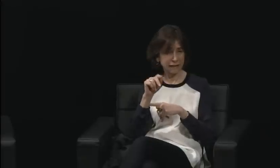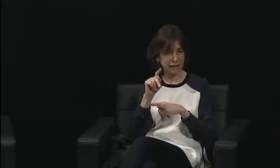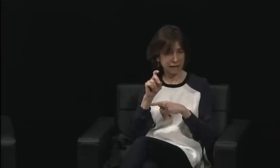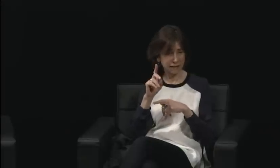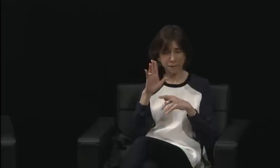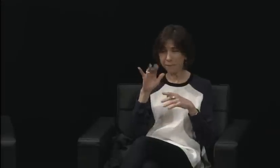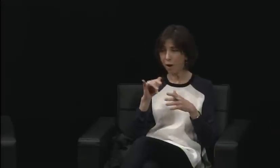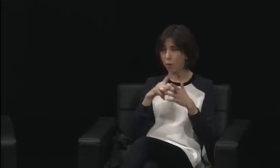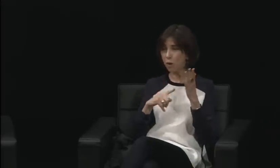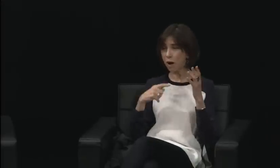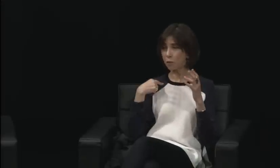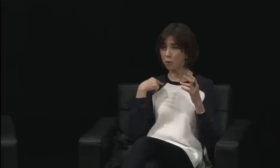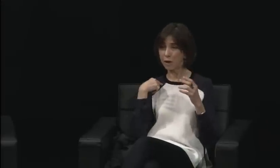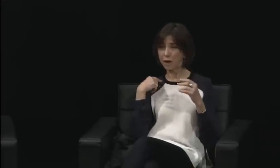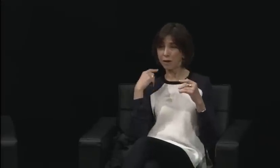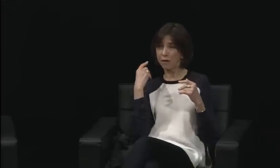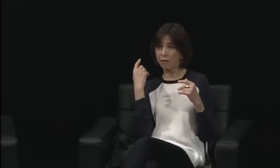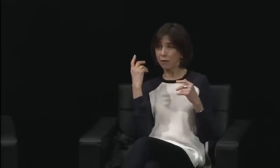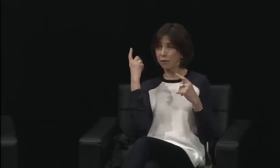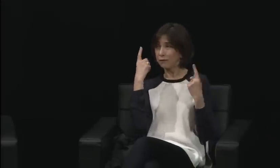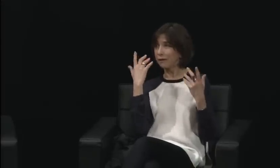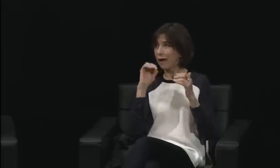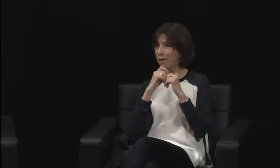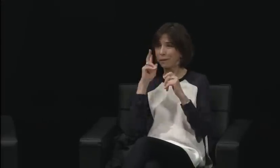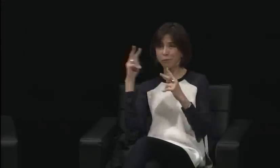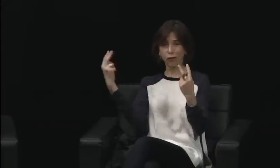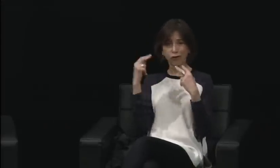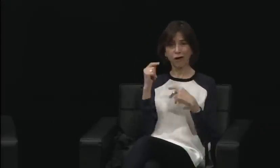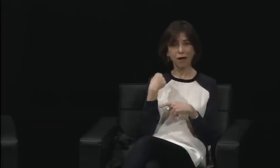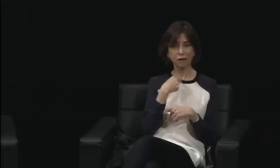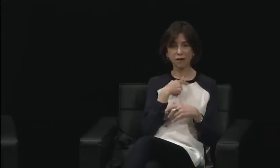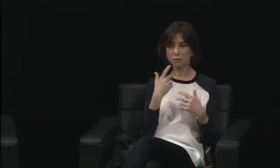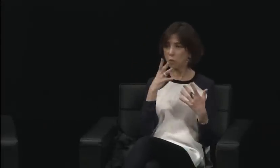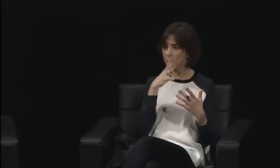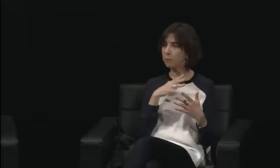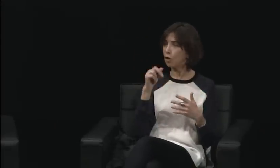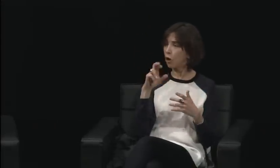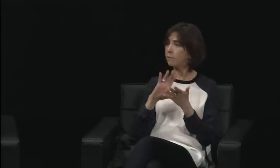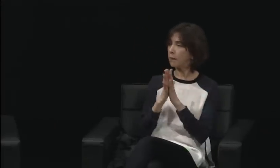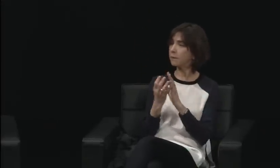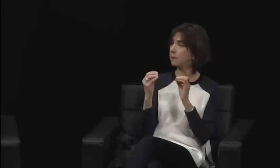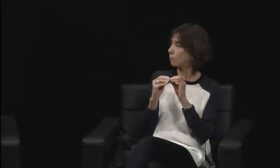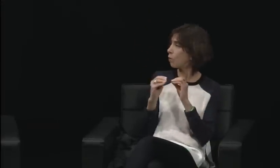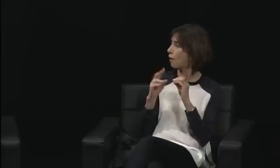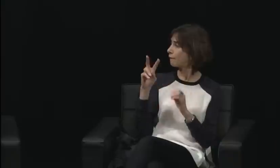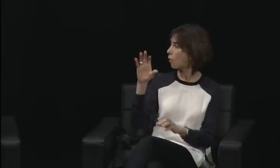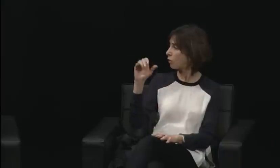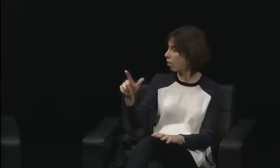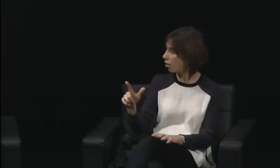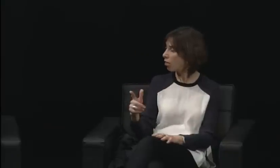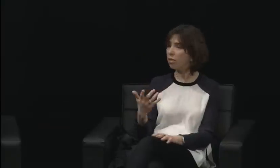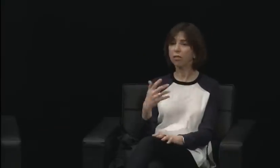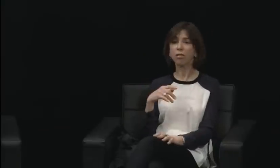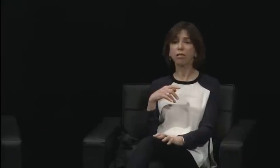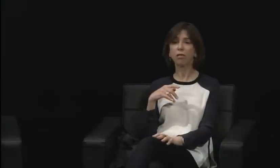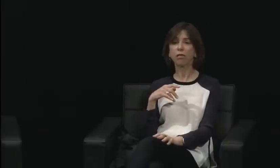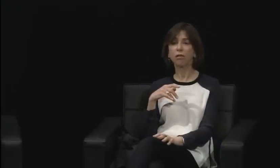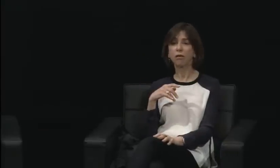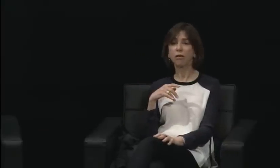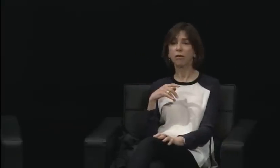I'm wondering about your thoughts on that. I think what's really helped, if I can be honest here,